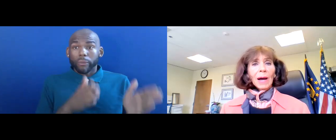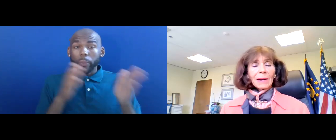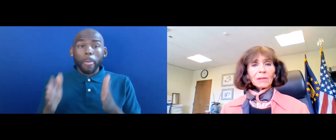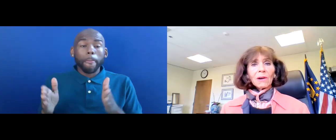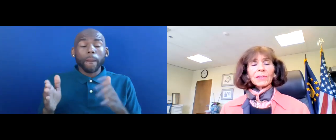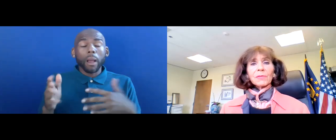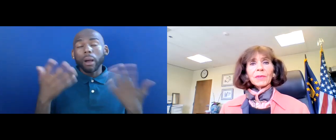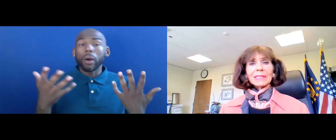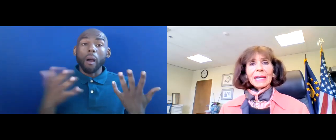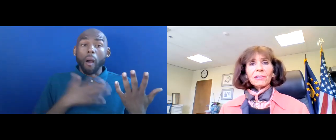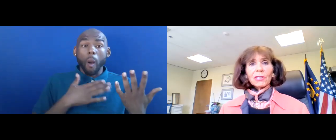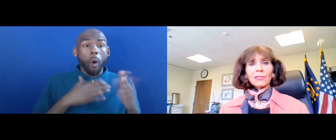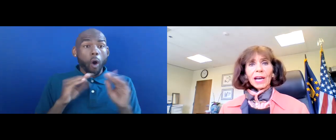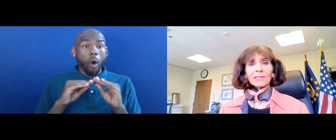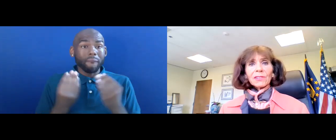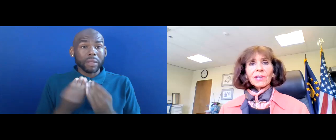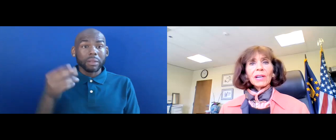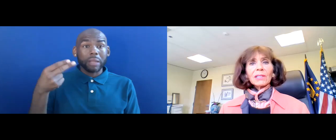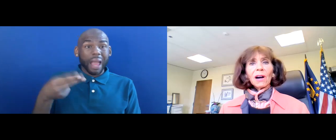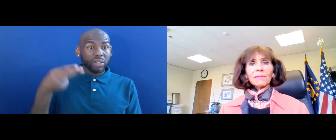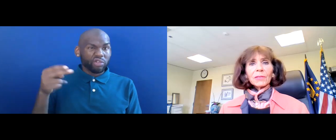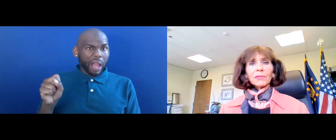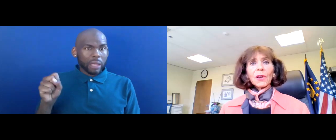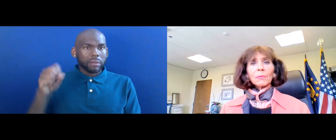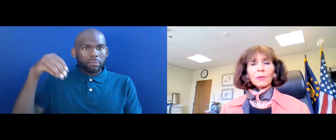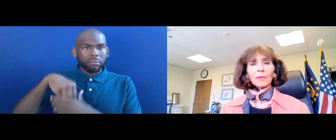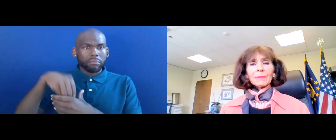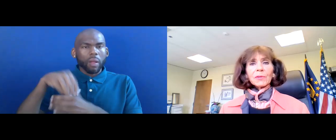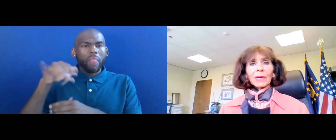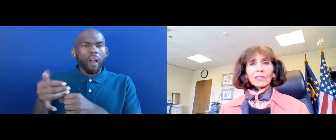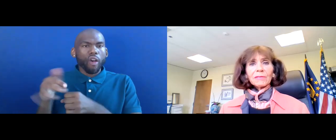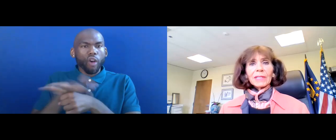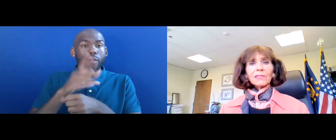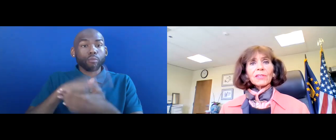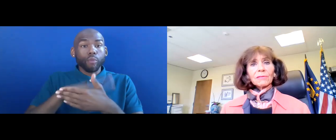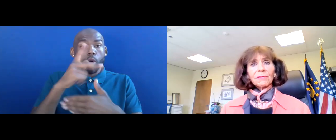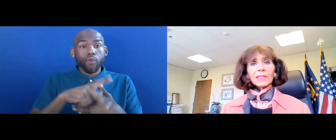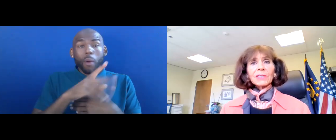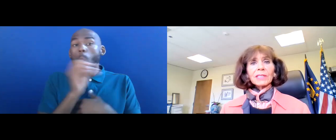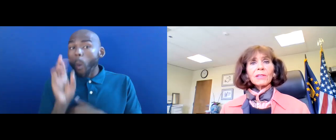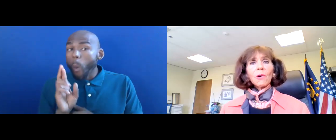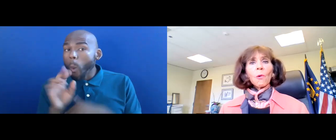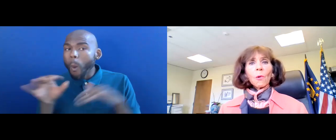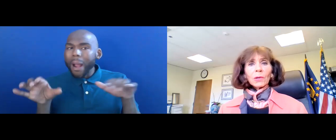OFFICE, WITHIN HHS, COVERS PROGRAMS OR ACTIVITIES THAT ARE FUNDED OR